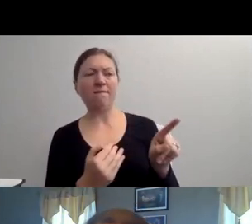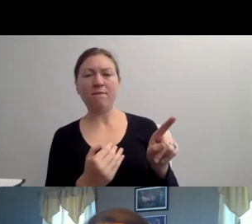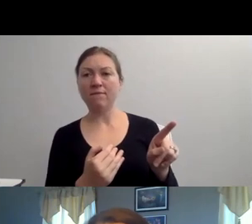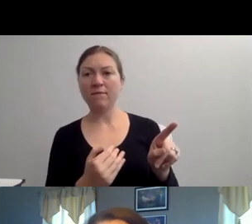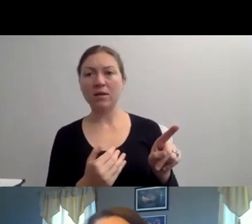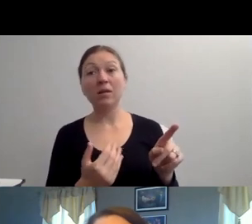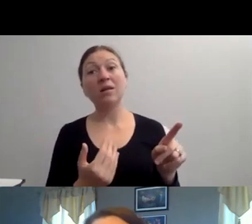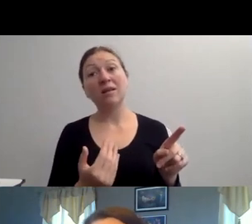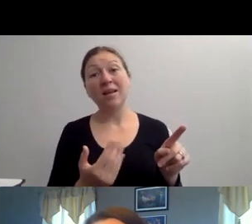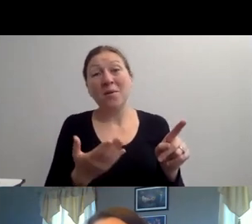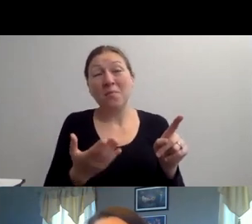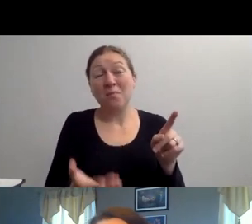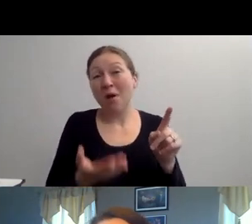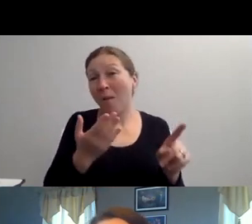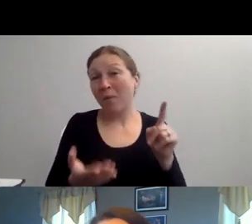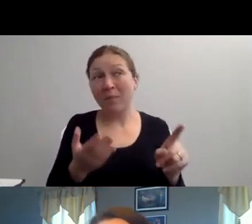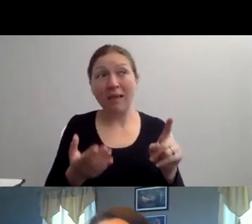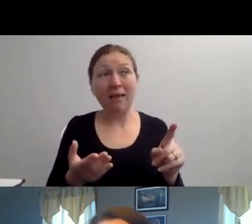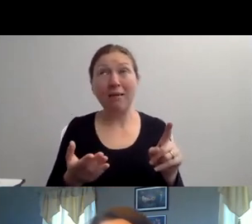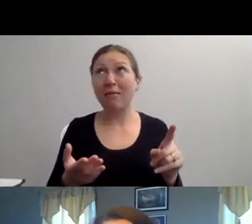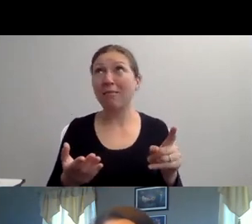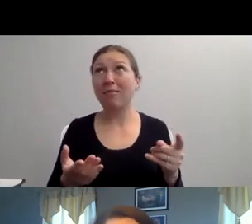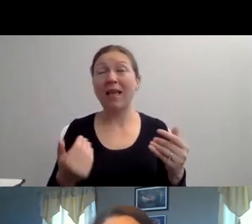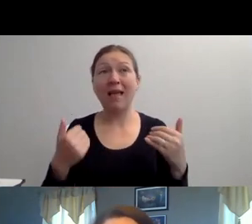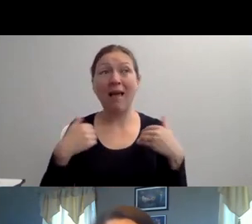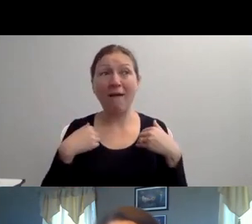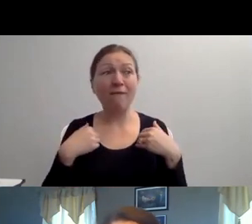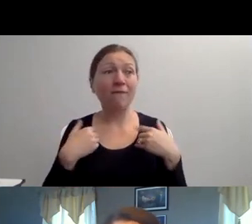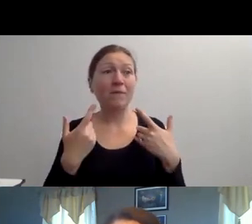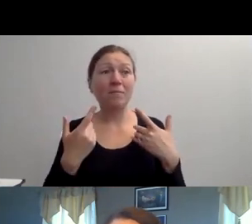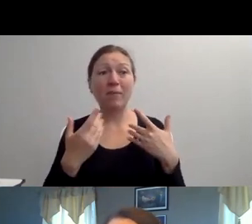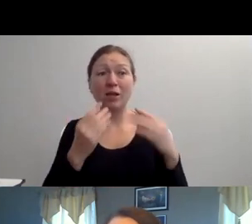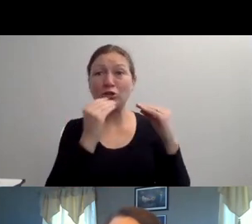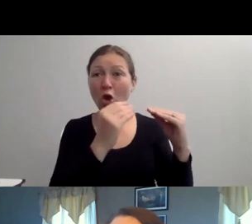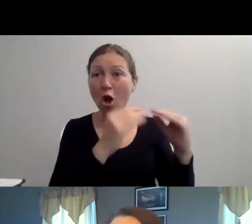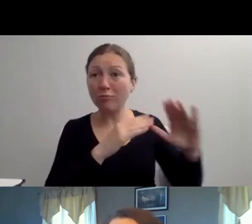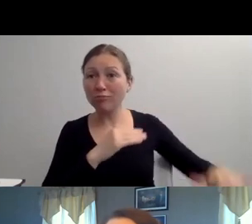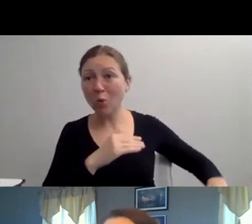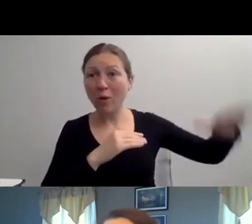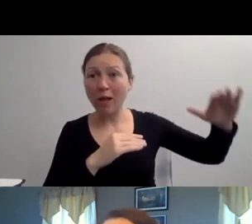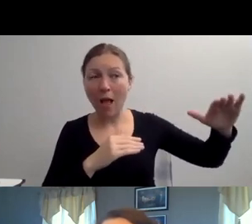"AND SOME FOLKS WERE SAYING, YOU KNOW, PLEASE STOP CALLING US THAT.